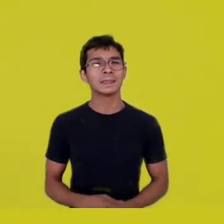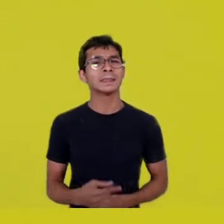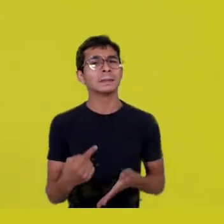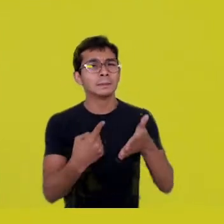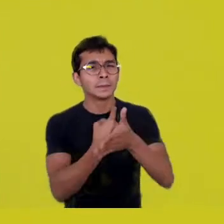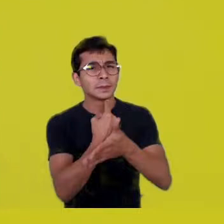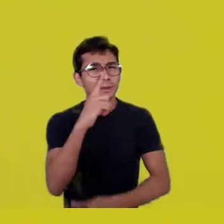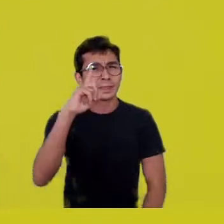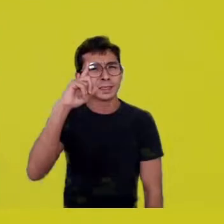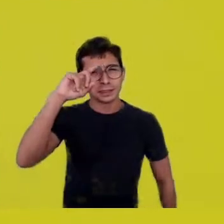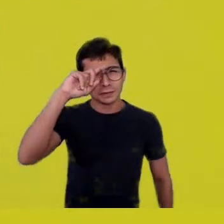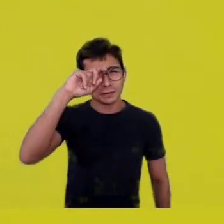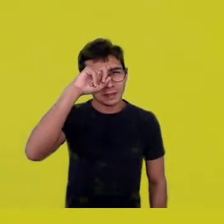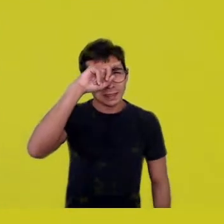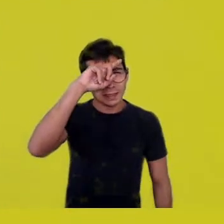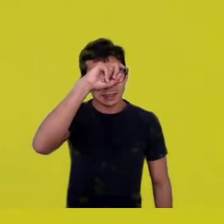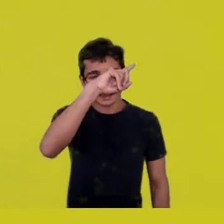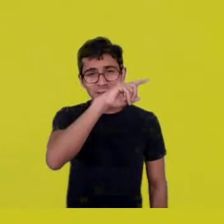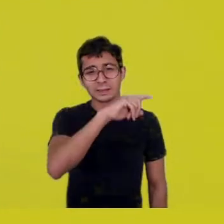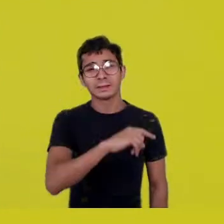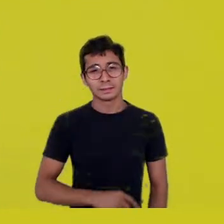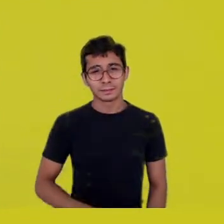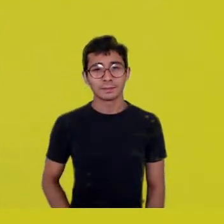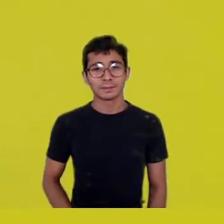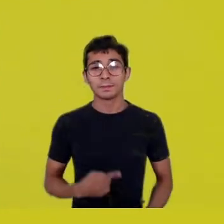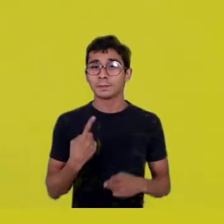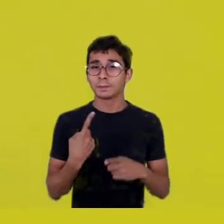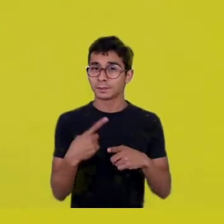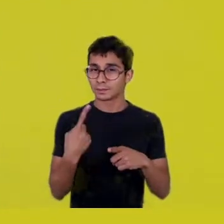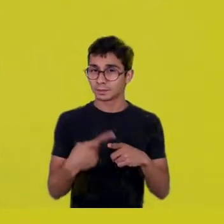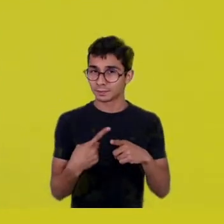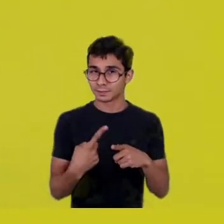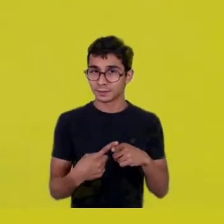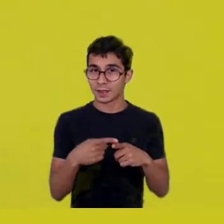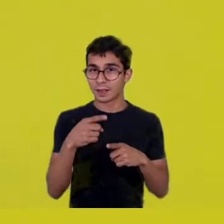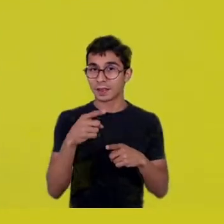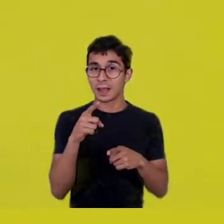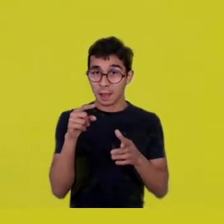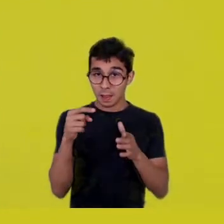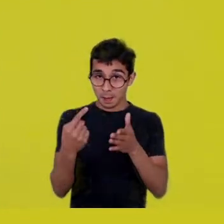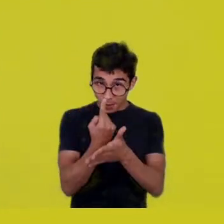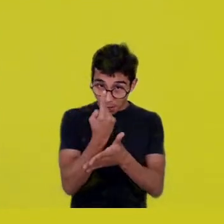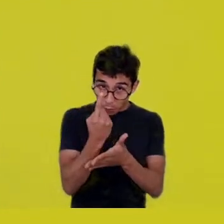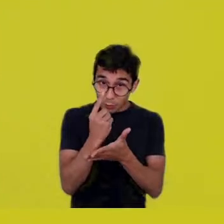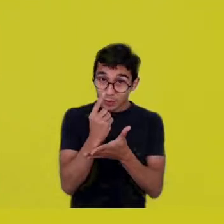because it brings within itself